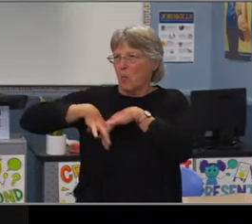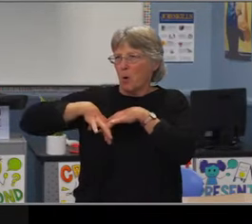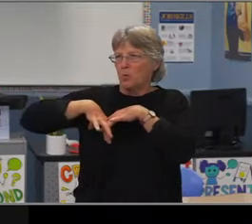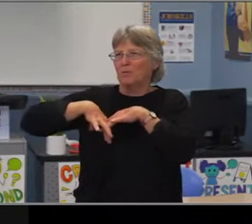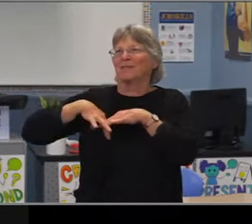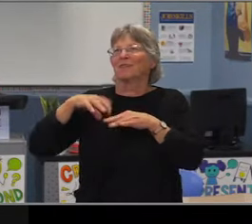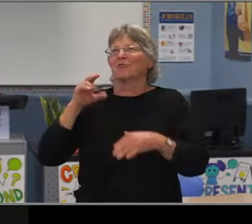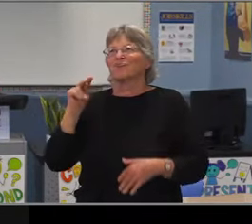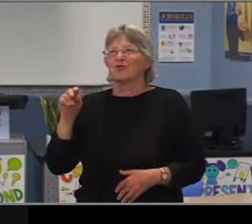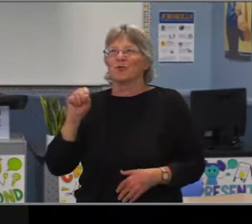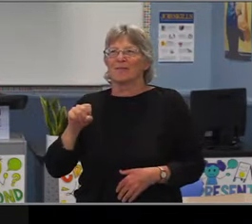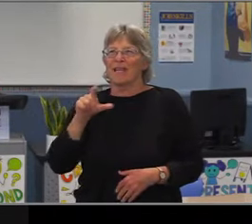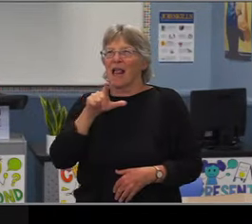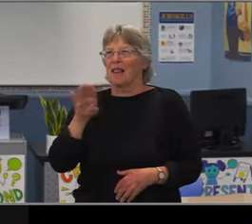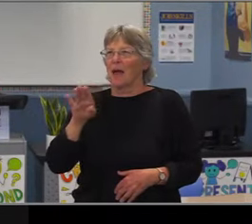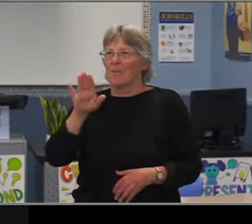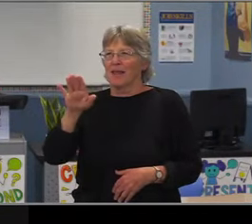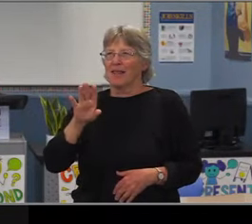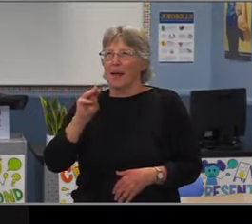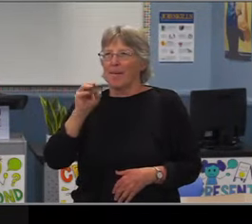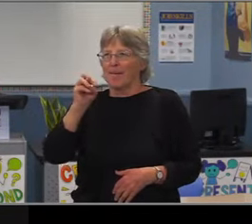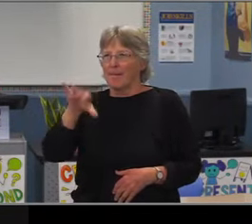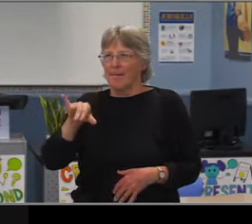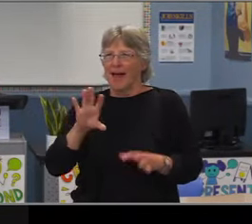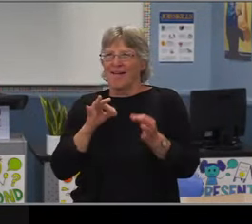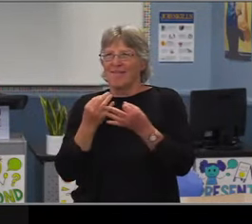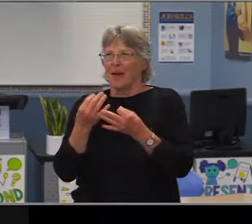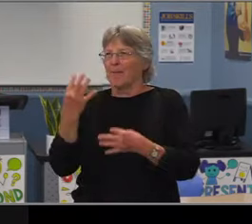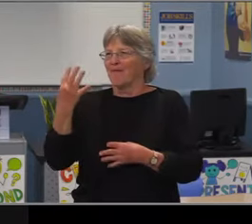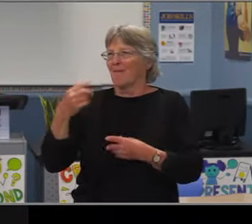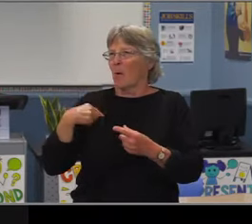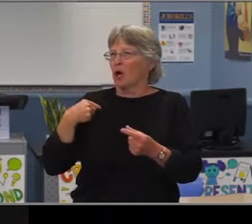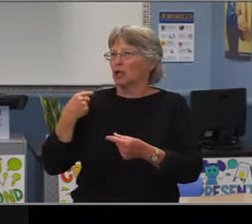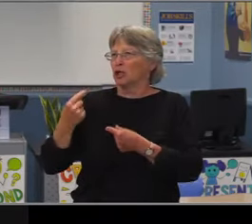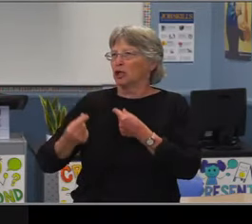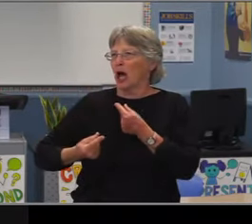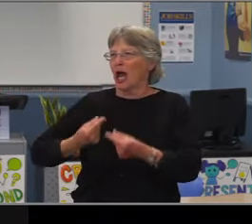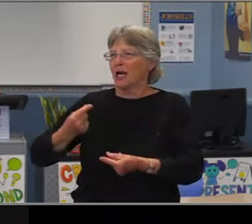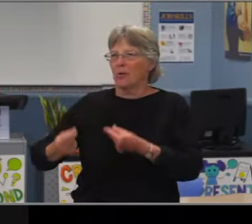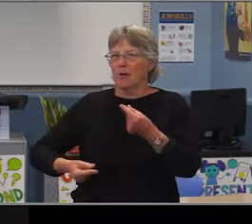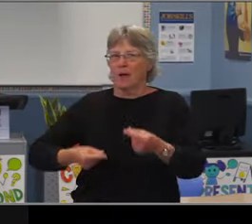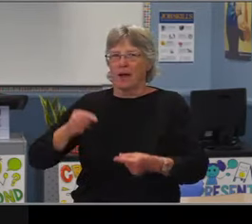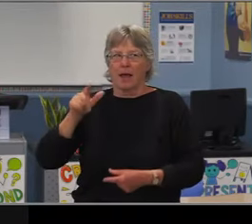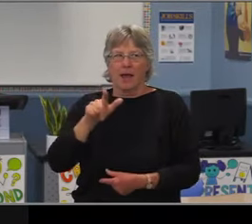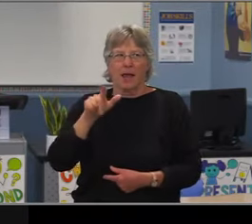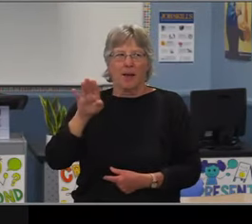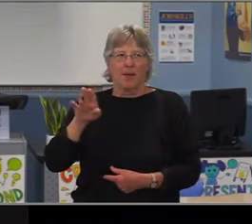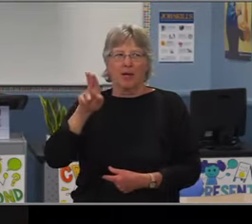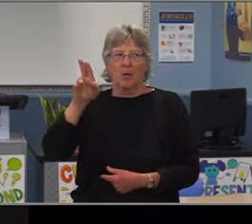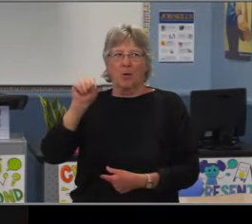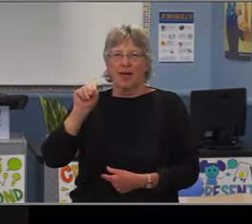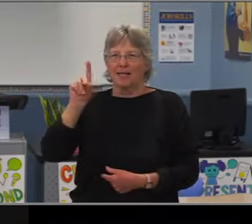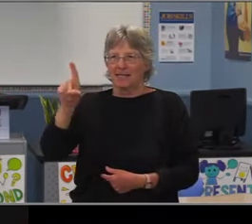The only thing that could be compared to talking about Jon and Felton, is talking about our students.